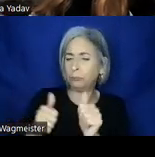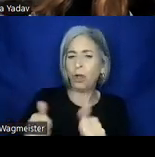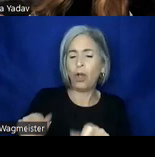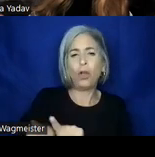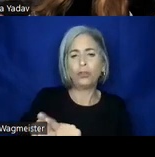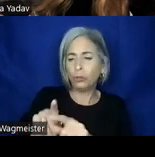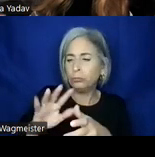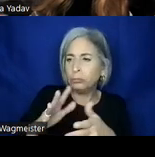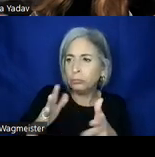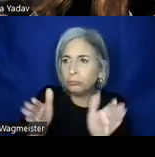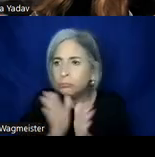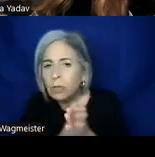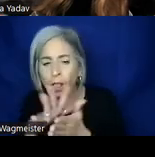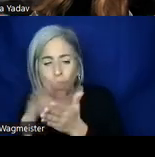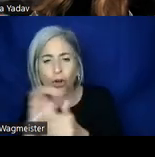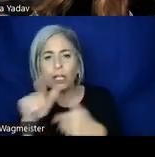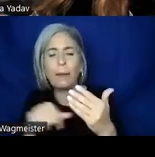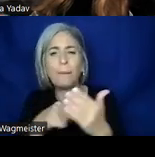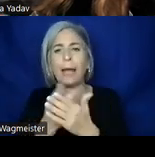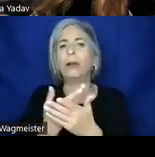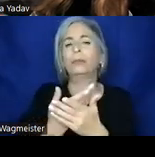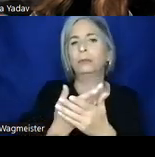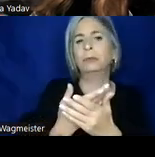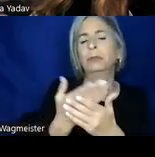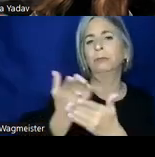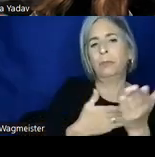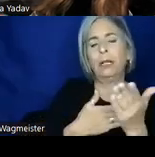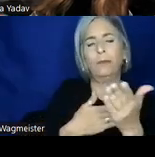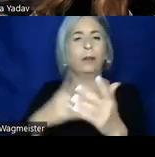research with Blind and partially sighted individuals. I'll hand it over to Saniya Yadav